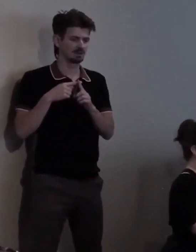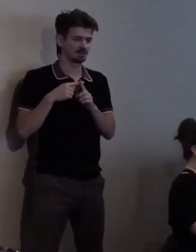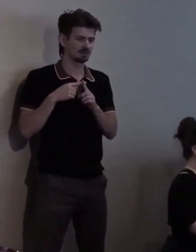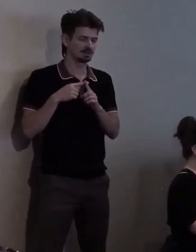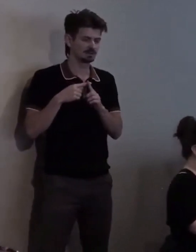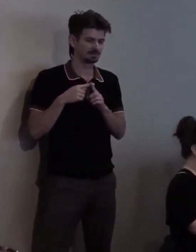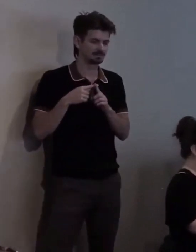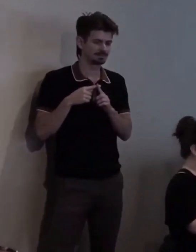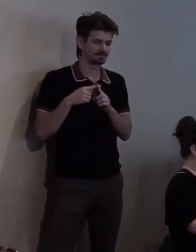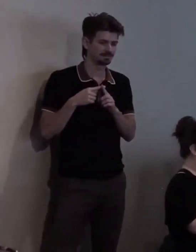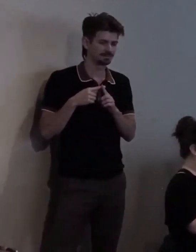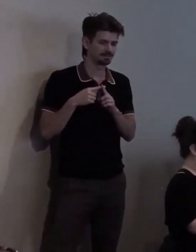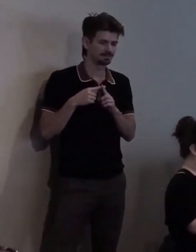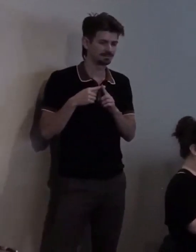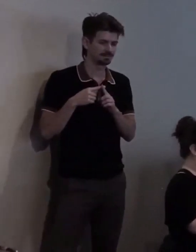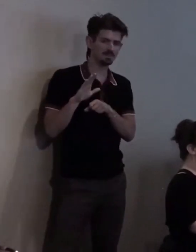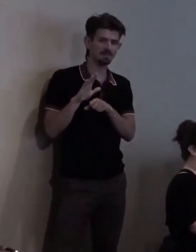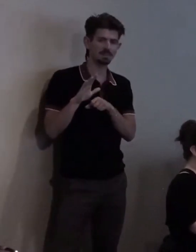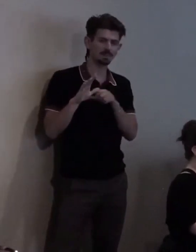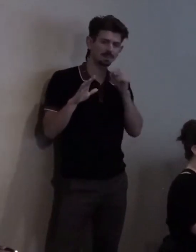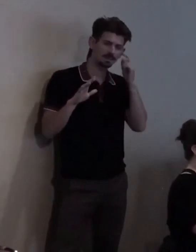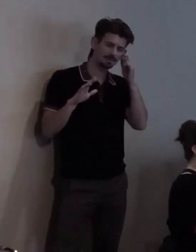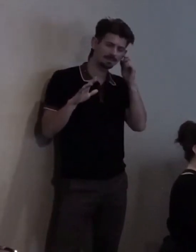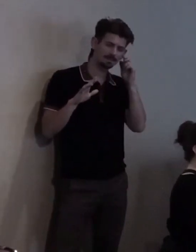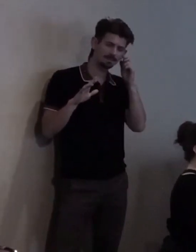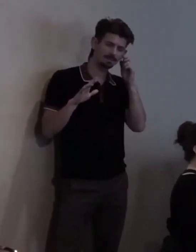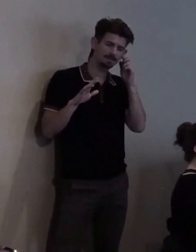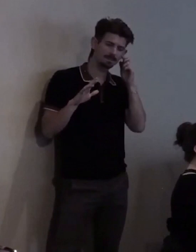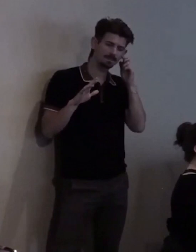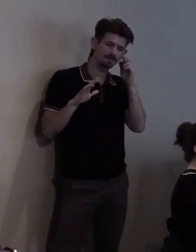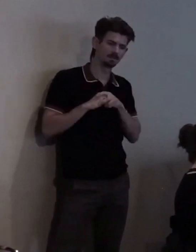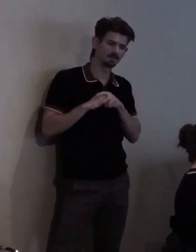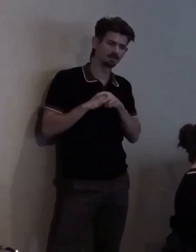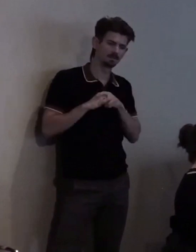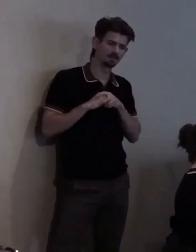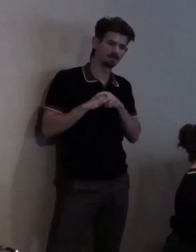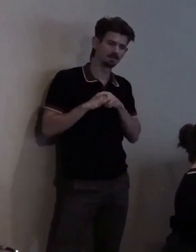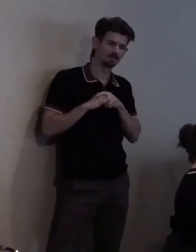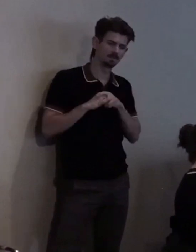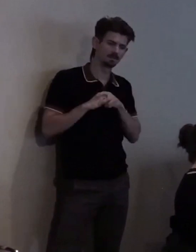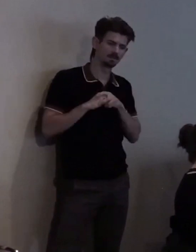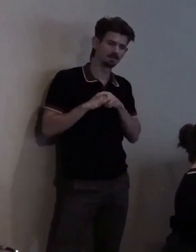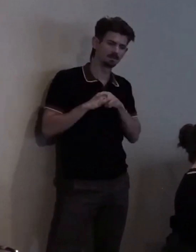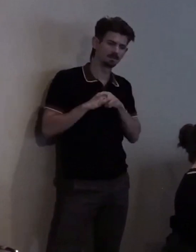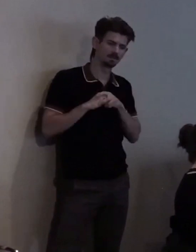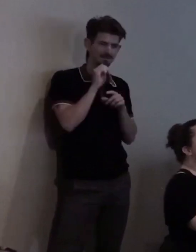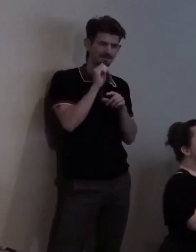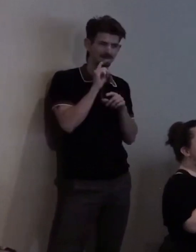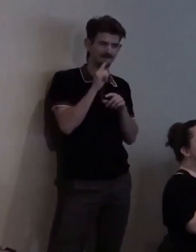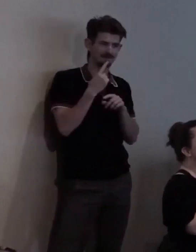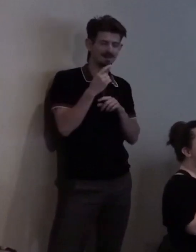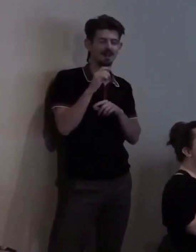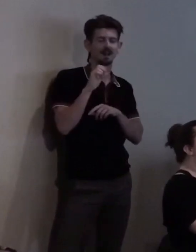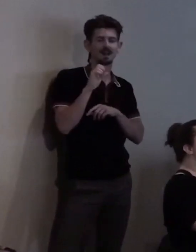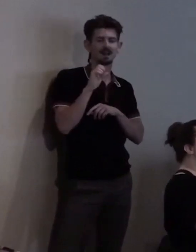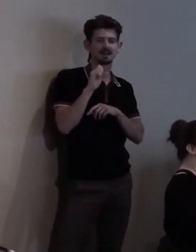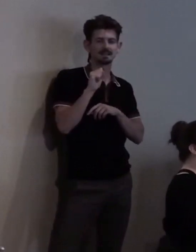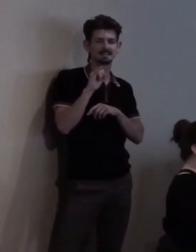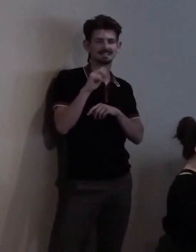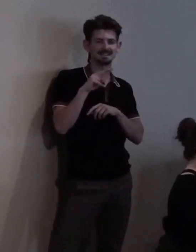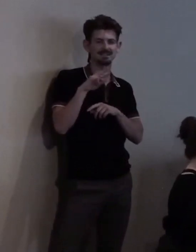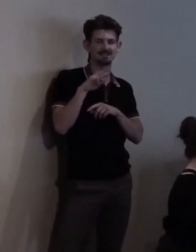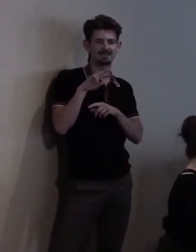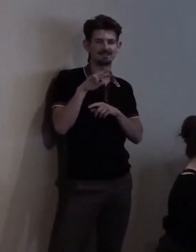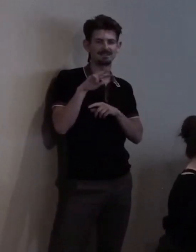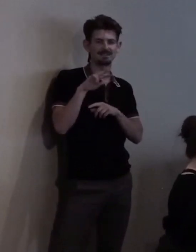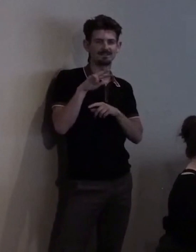Uhm... She is one of, if not the longest [chuckles] serving volunteer at 33 years,